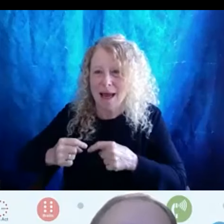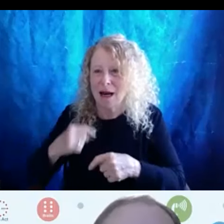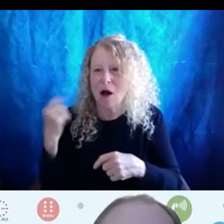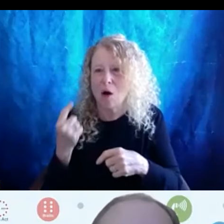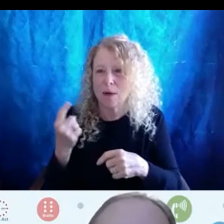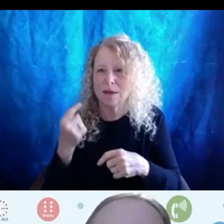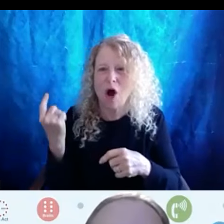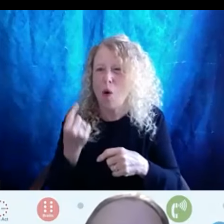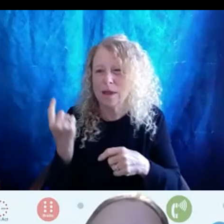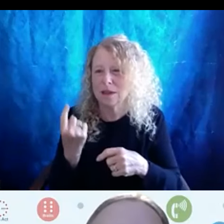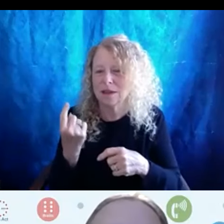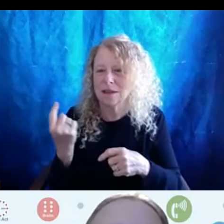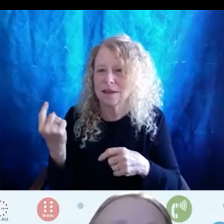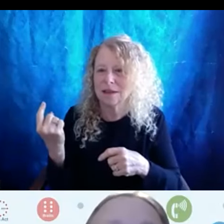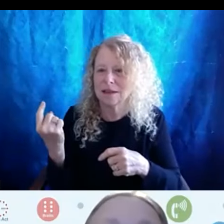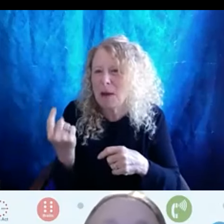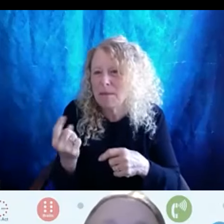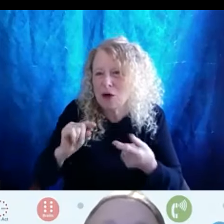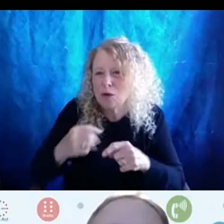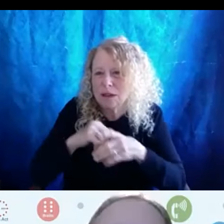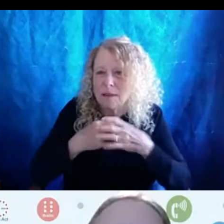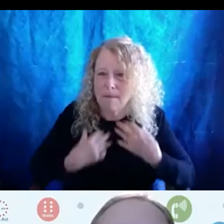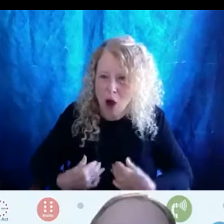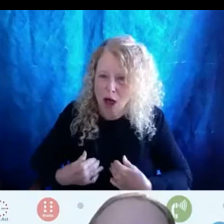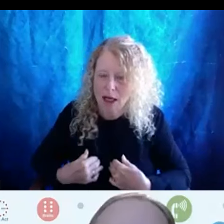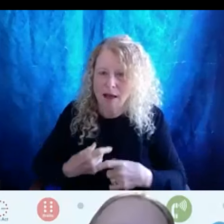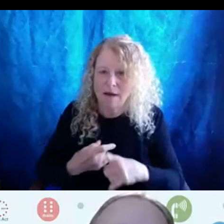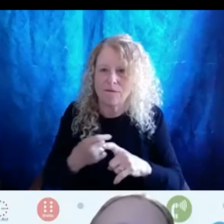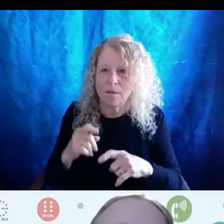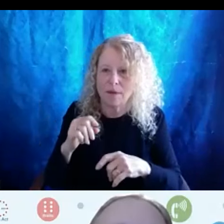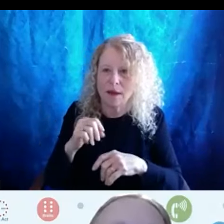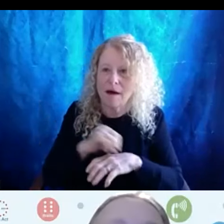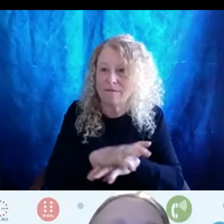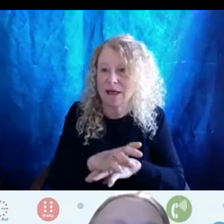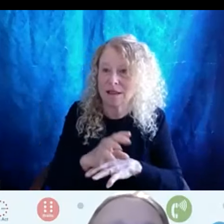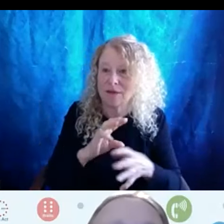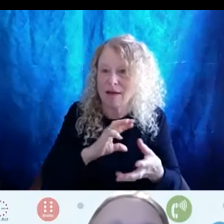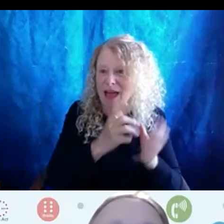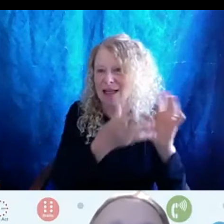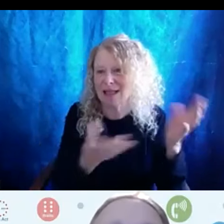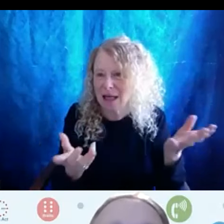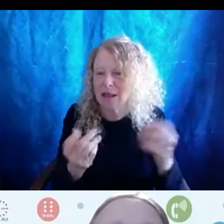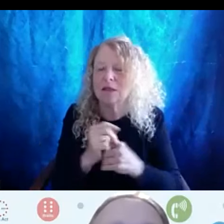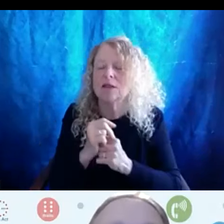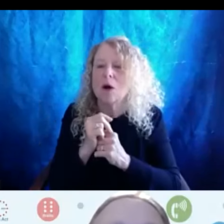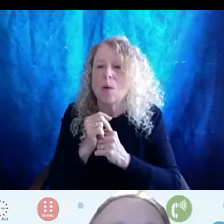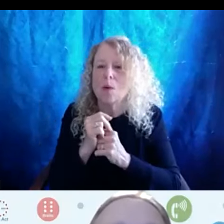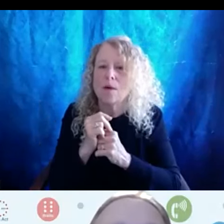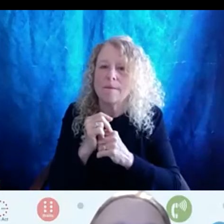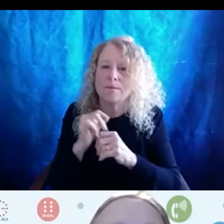that's hurting in my in my body from the side effects of it it's. So at that point it's about making